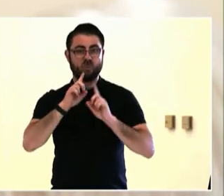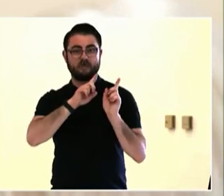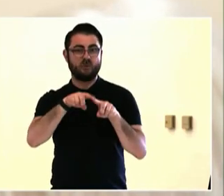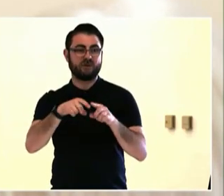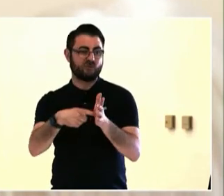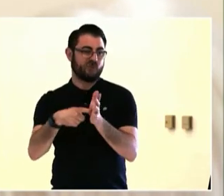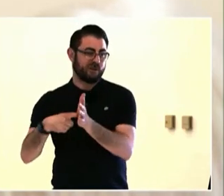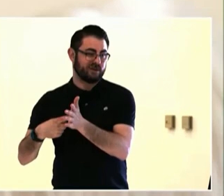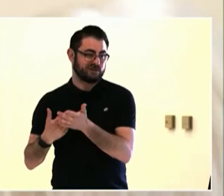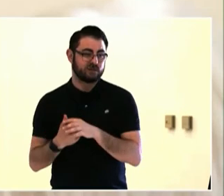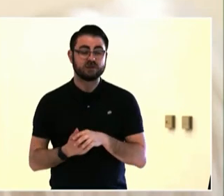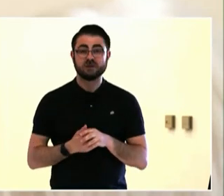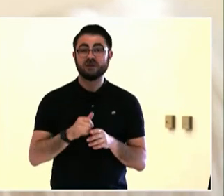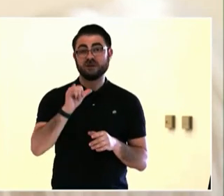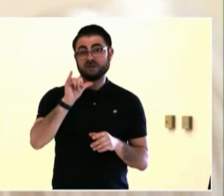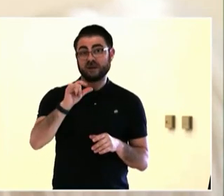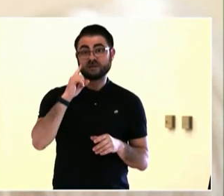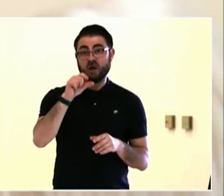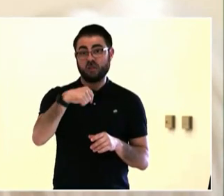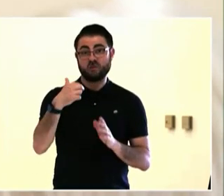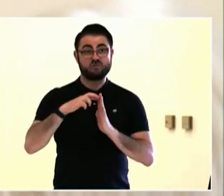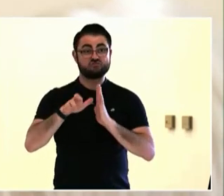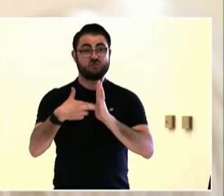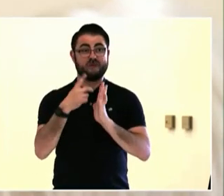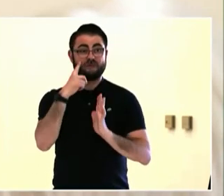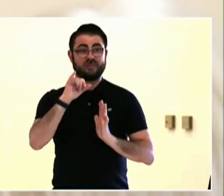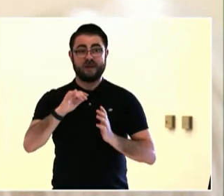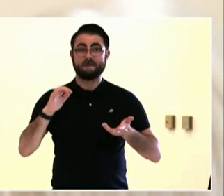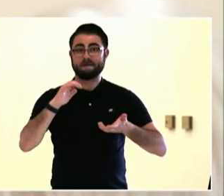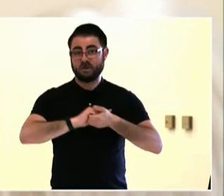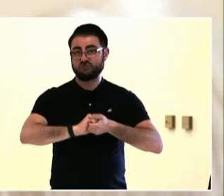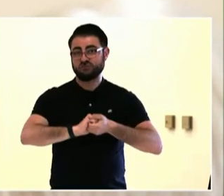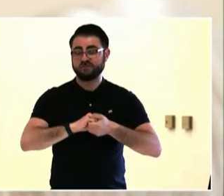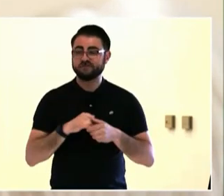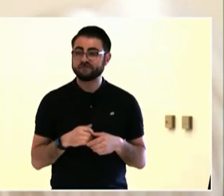I think we need to try other forms of deliberation. And the last thing I will say is